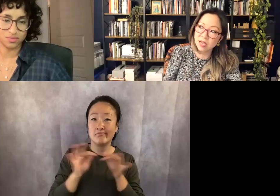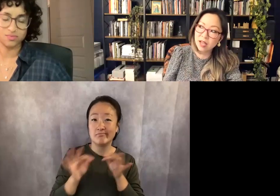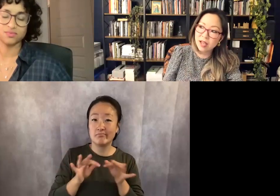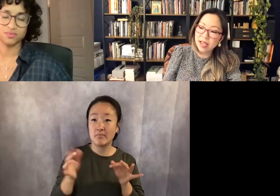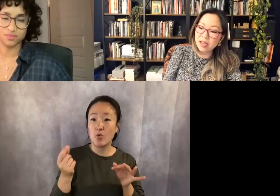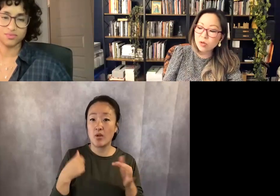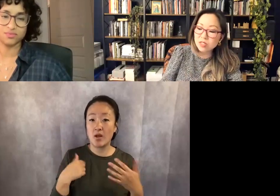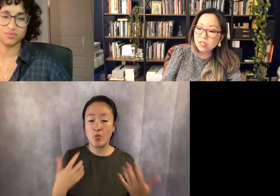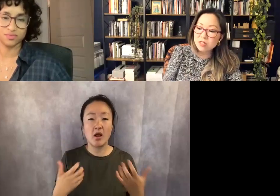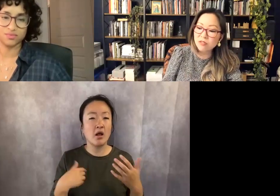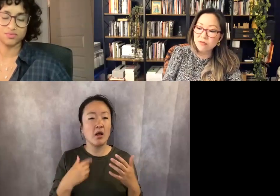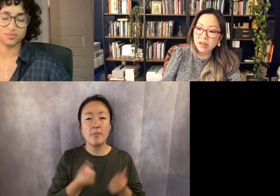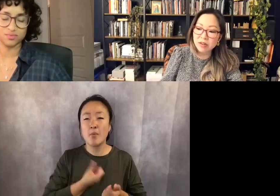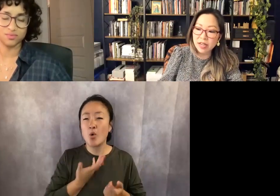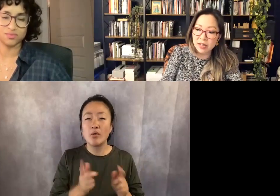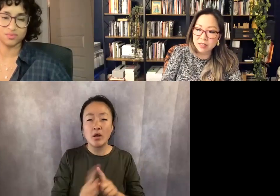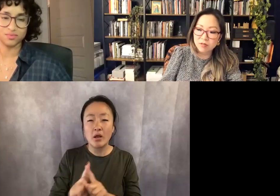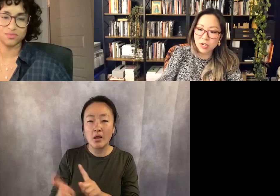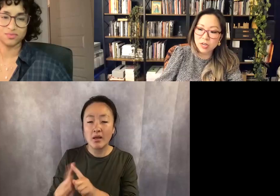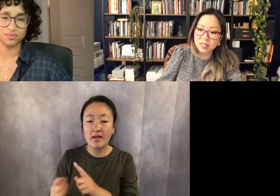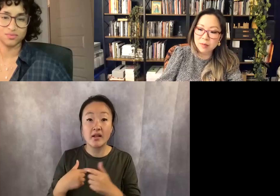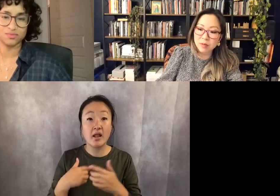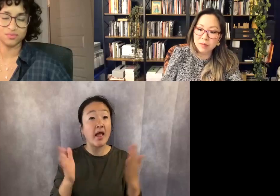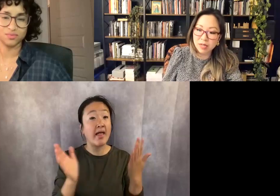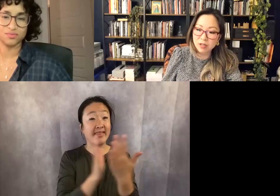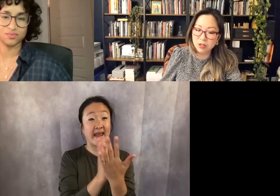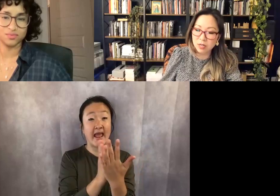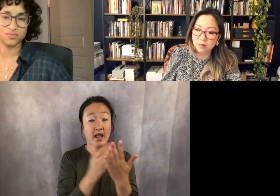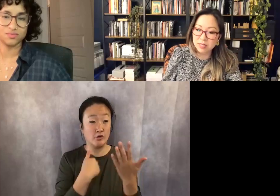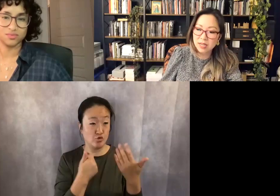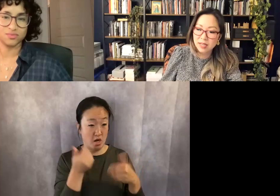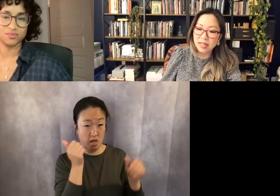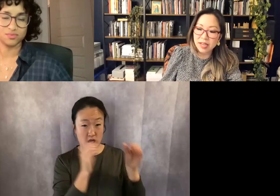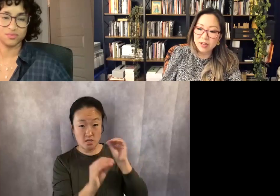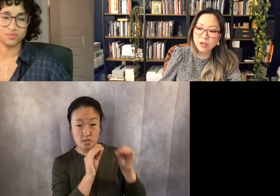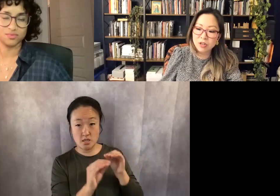And it wasn't until the very end of trying to assemble a manuscript that it occurred